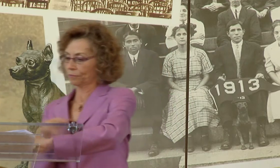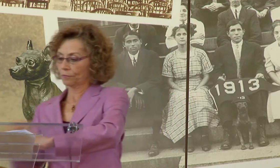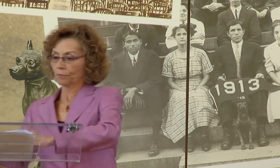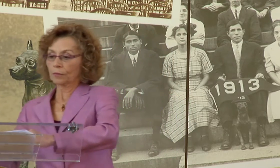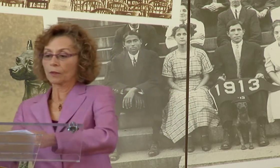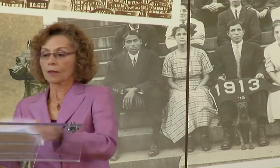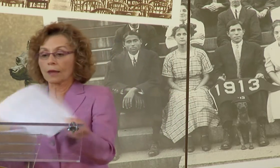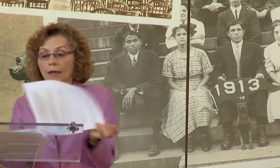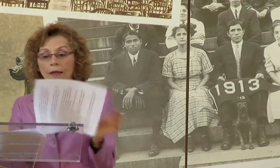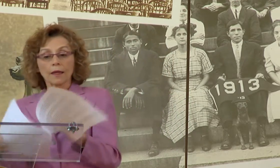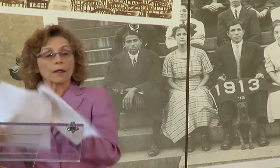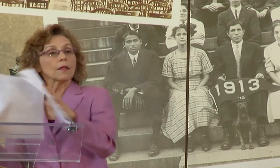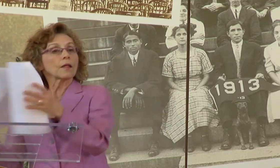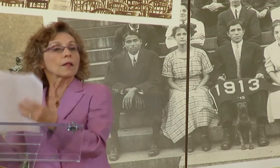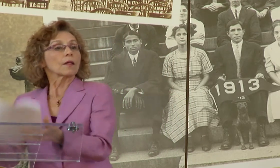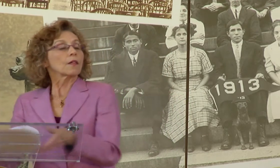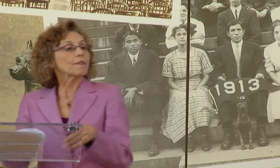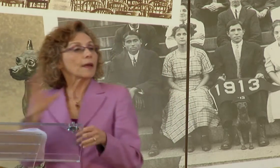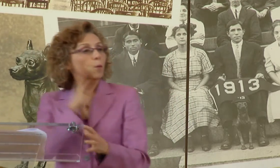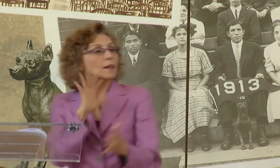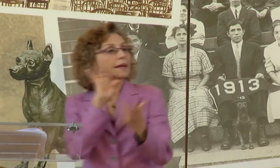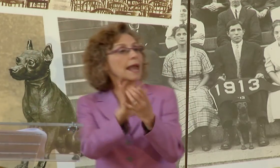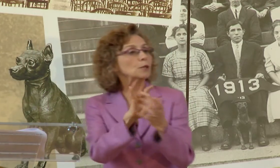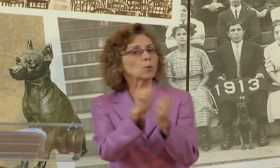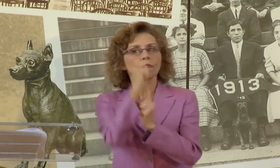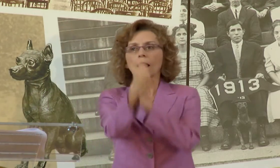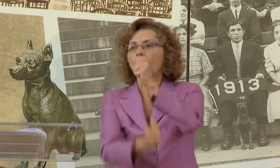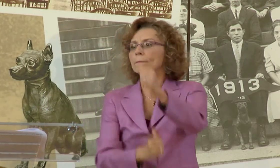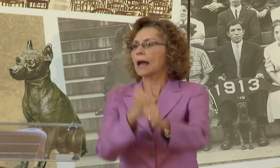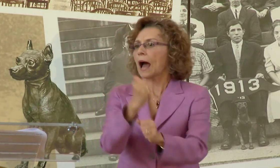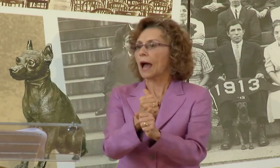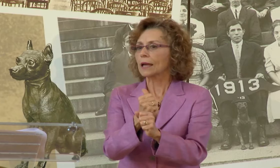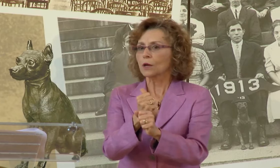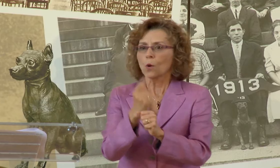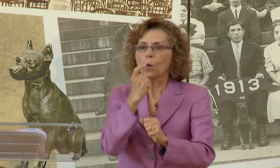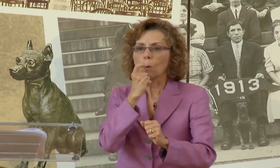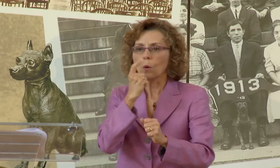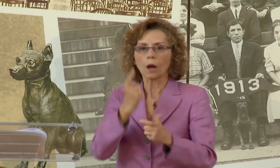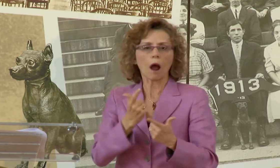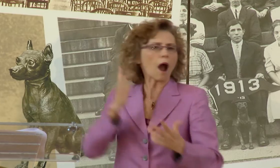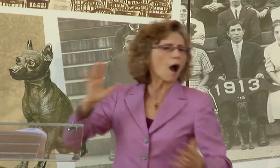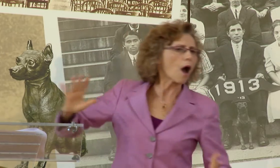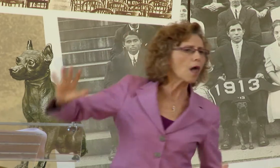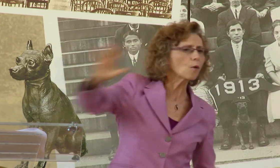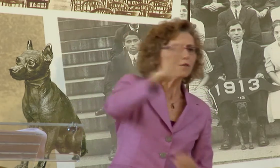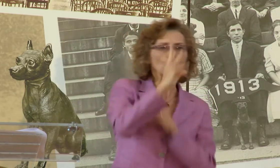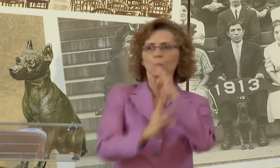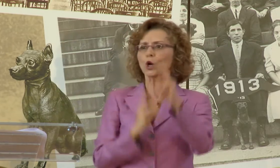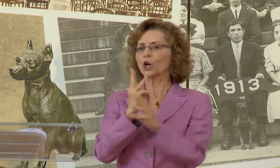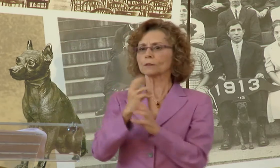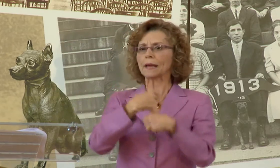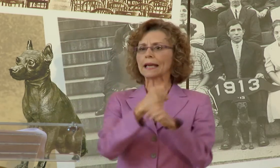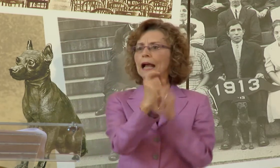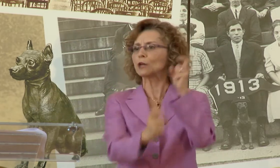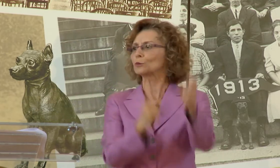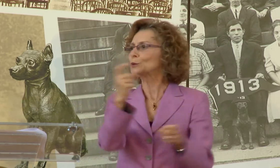WITH THEIR FACULTY AS WELL AS CONNECTING WITH ALUMNI OF THE UNIVERSITY.